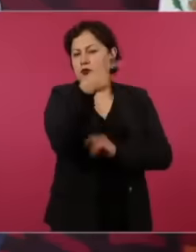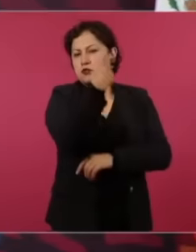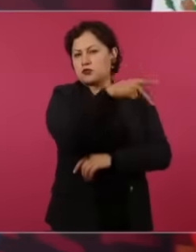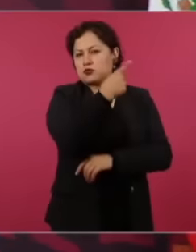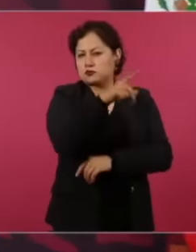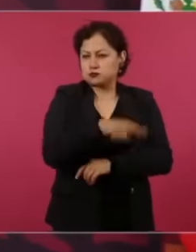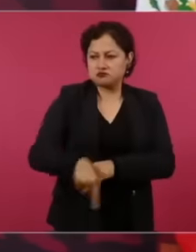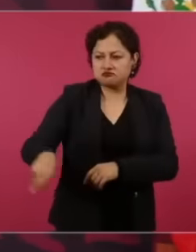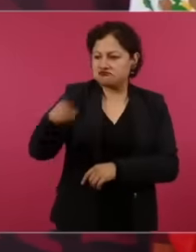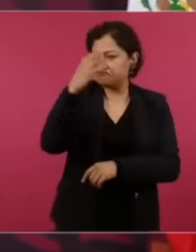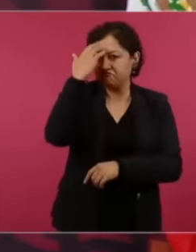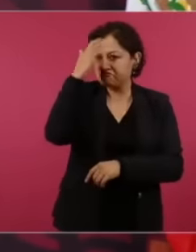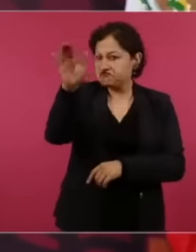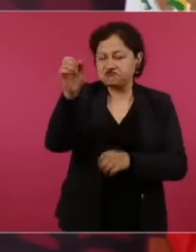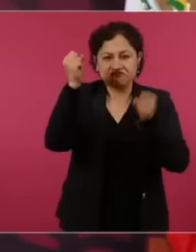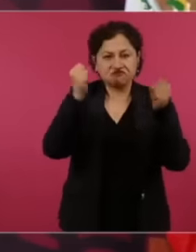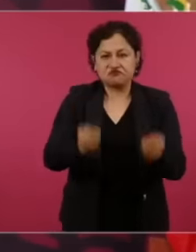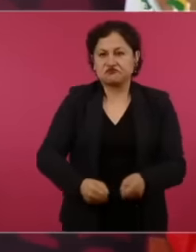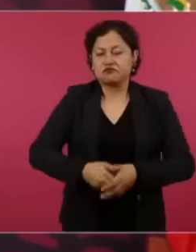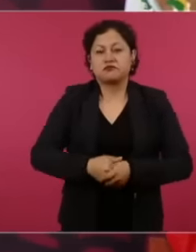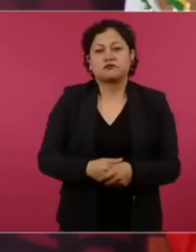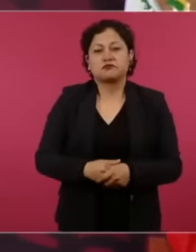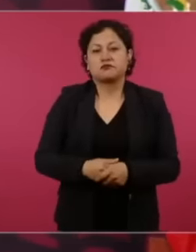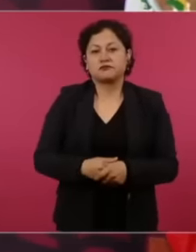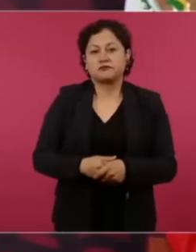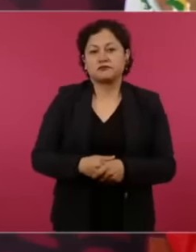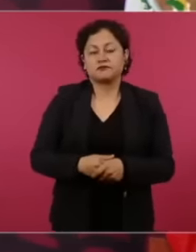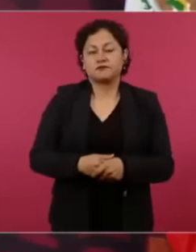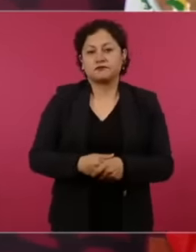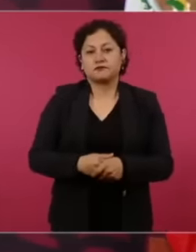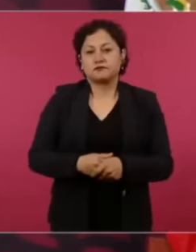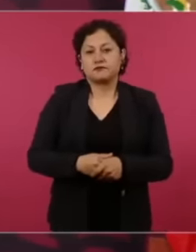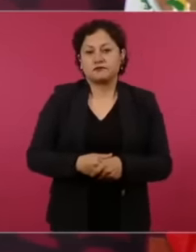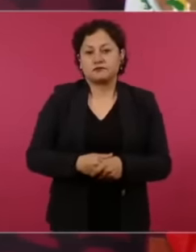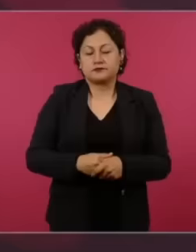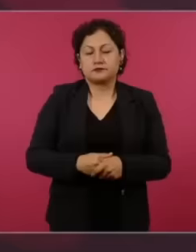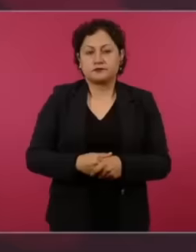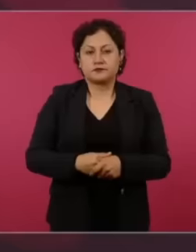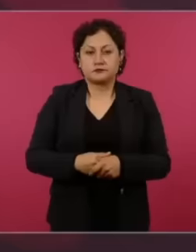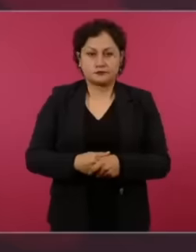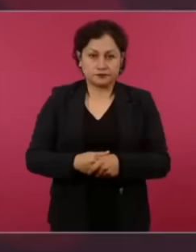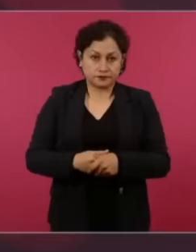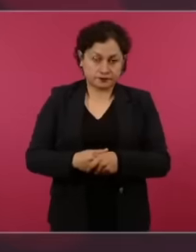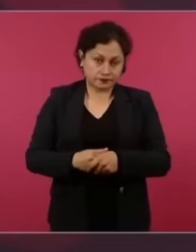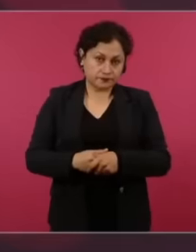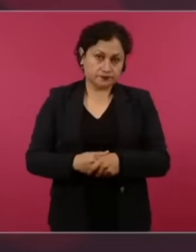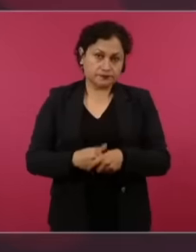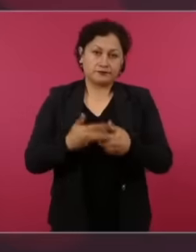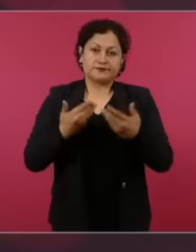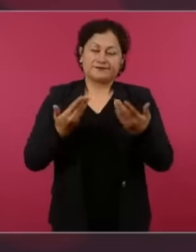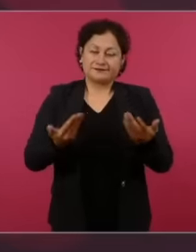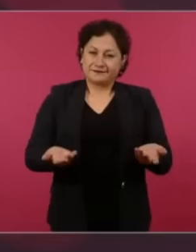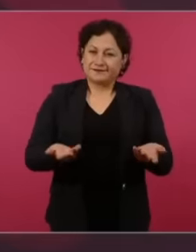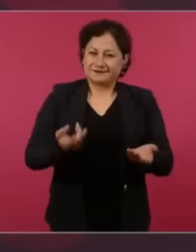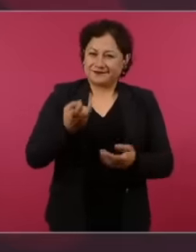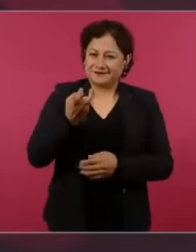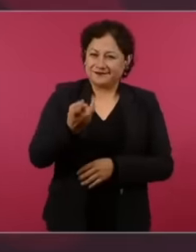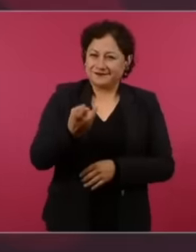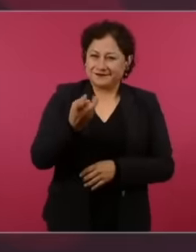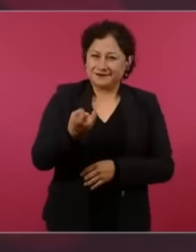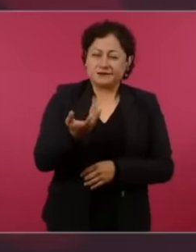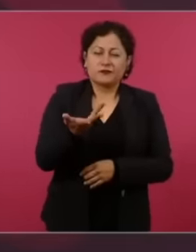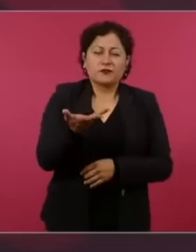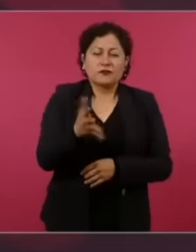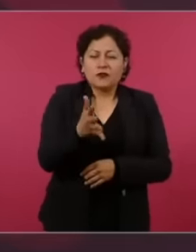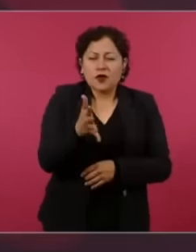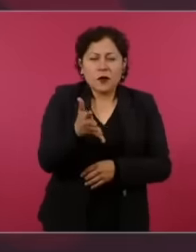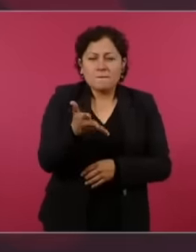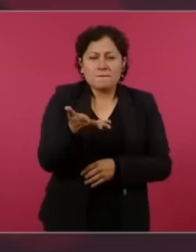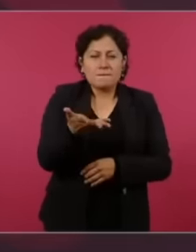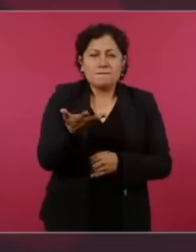Journal. So what happened with the